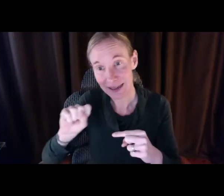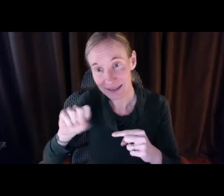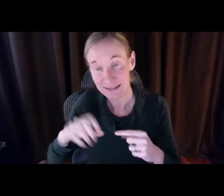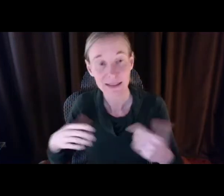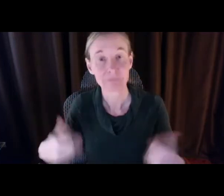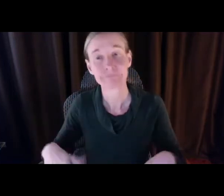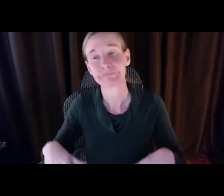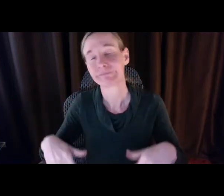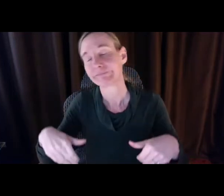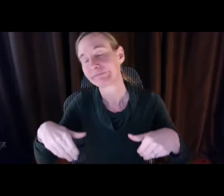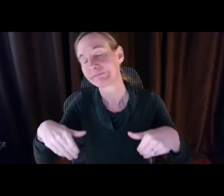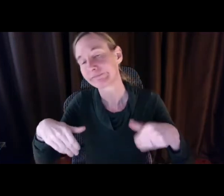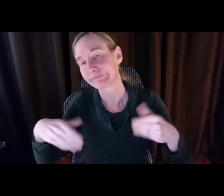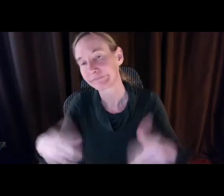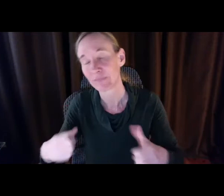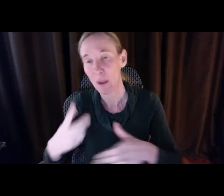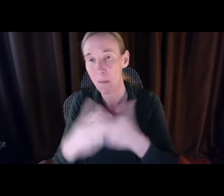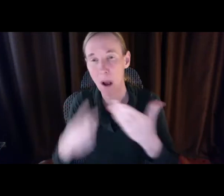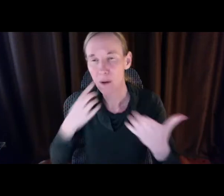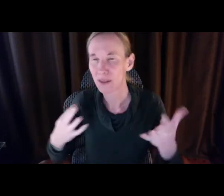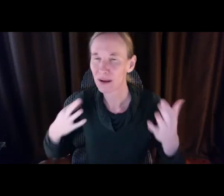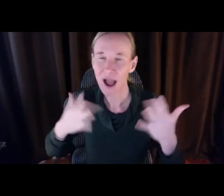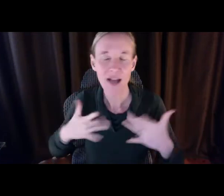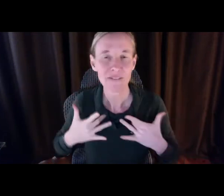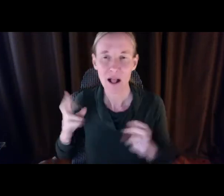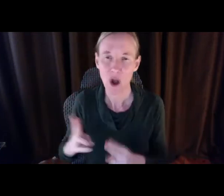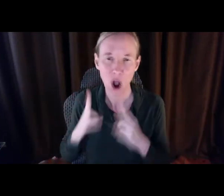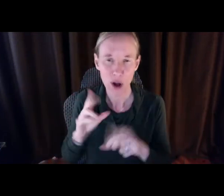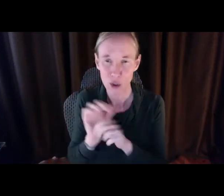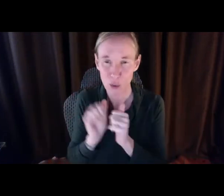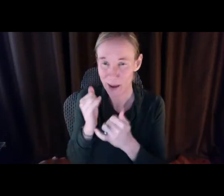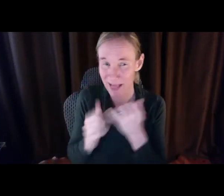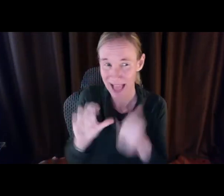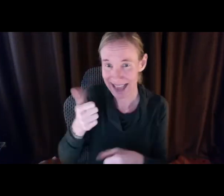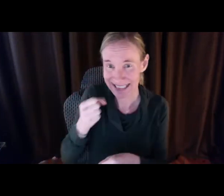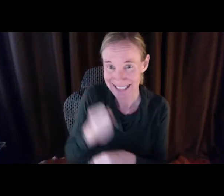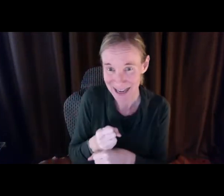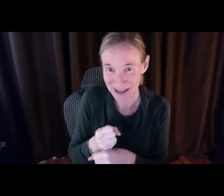independent living center throughout the state as well